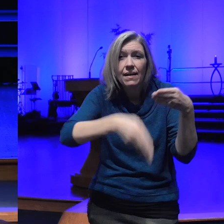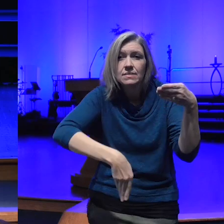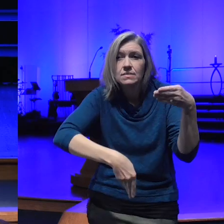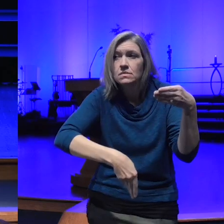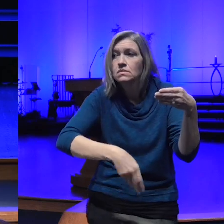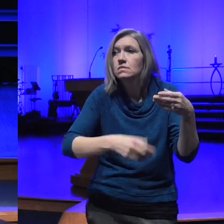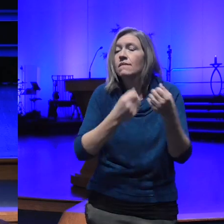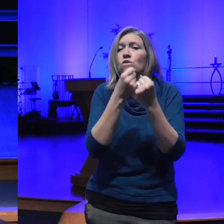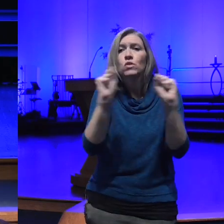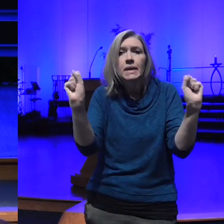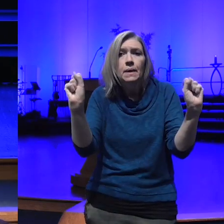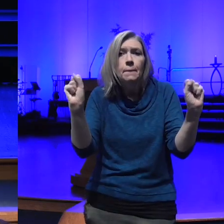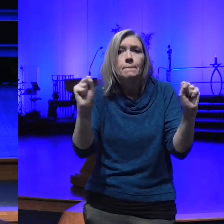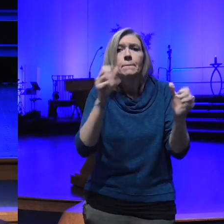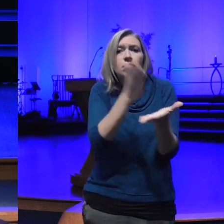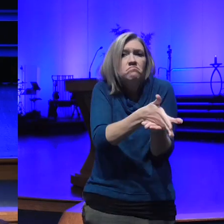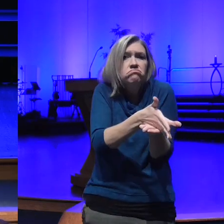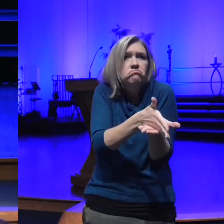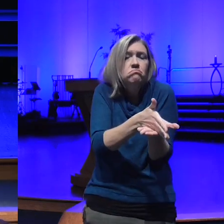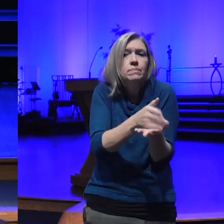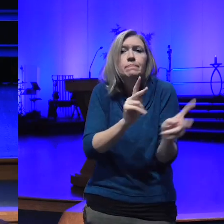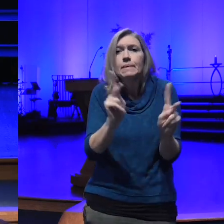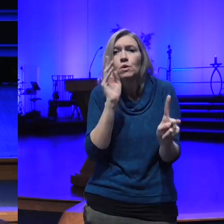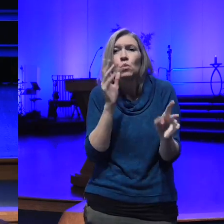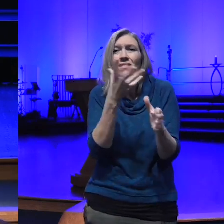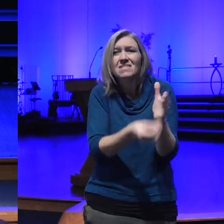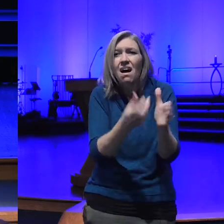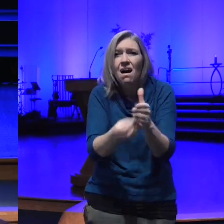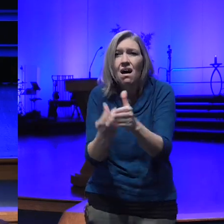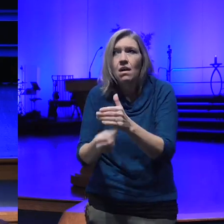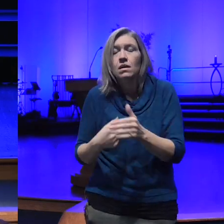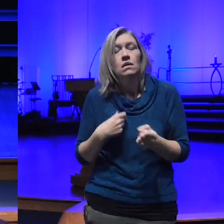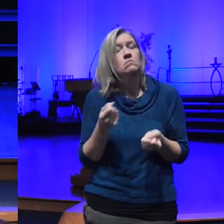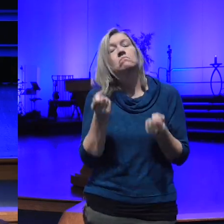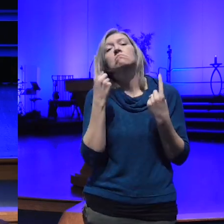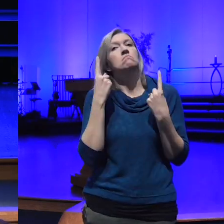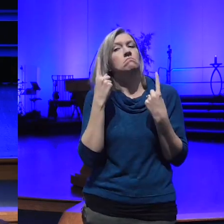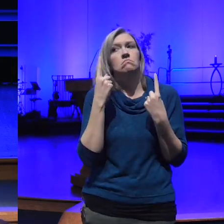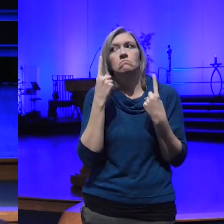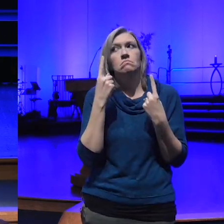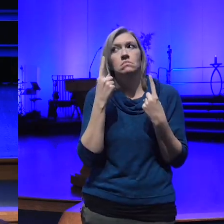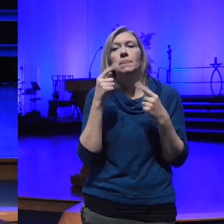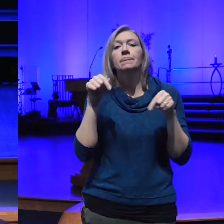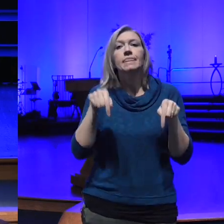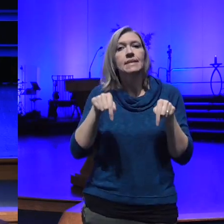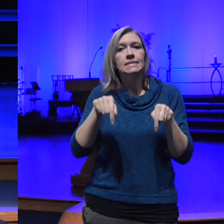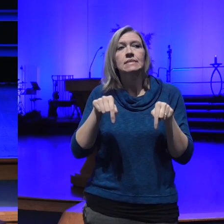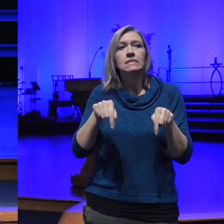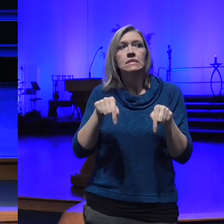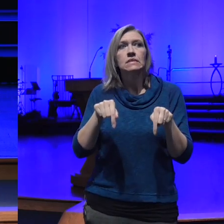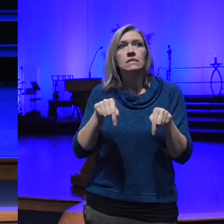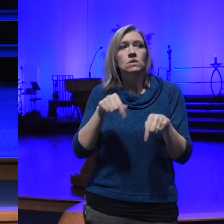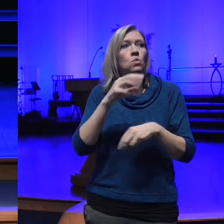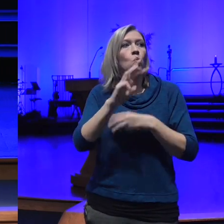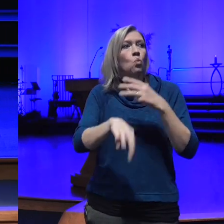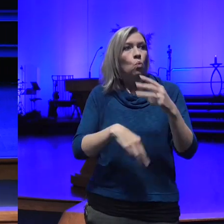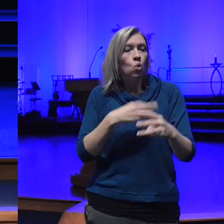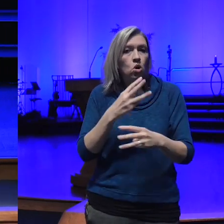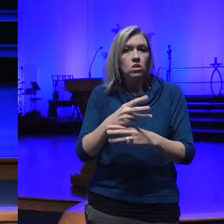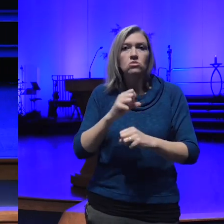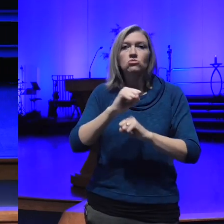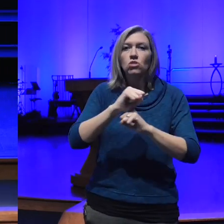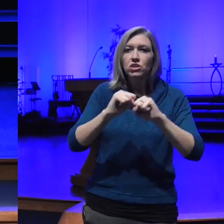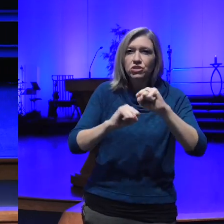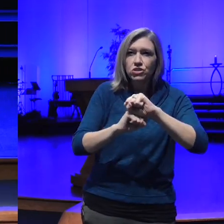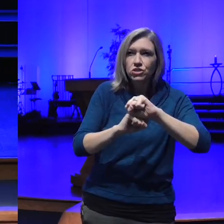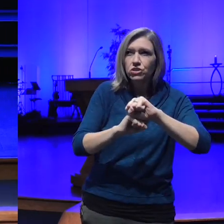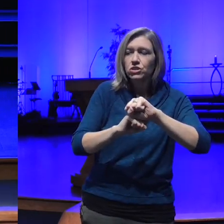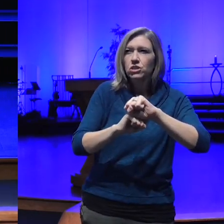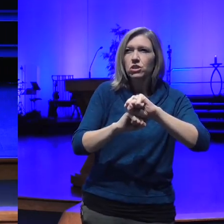are going to die and and I understand that with this this world structure happening the stakes